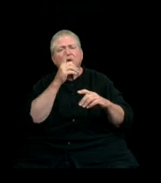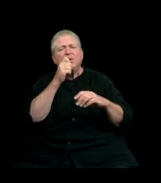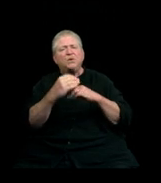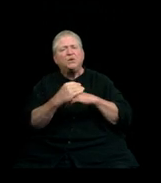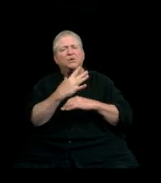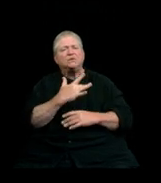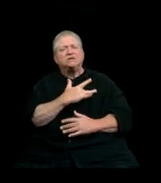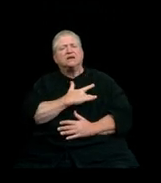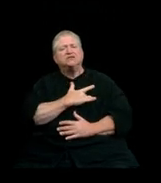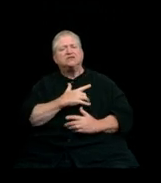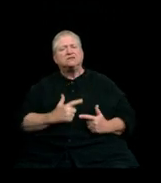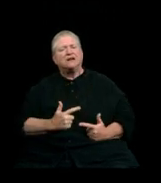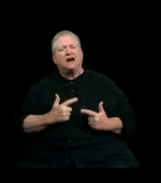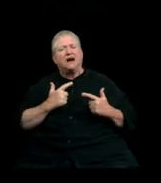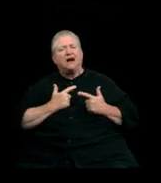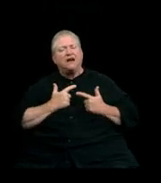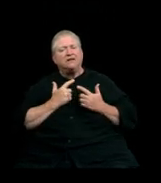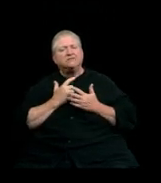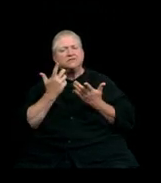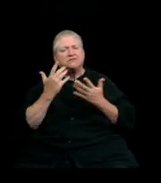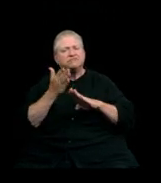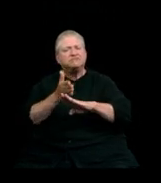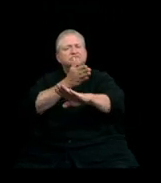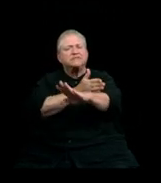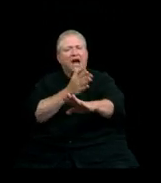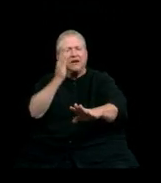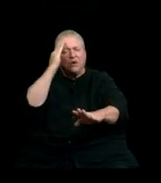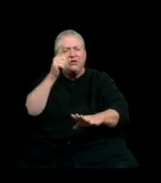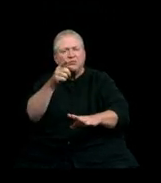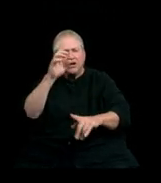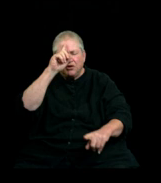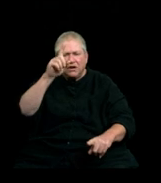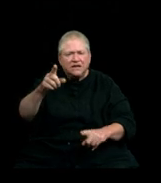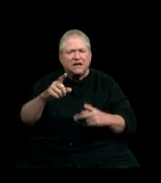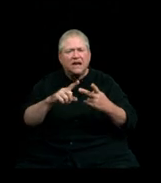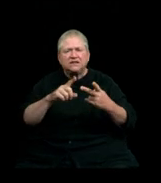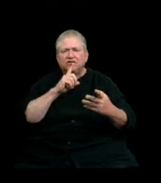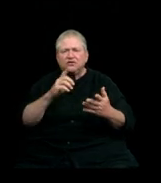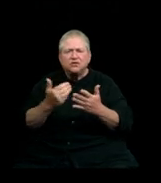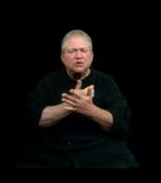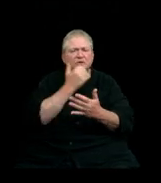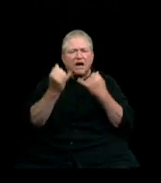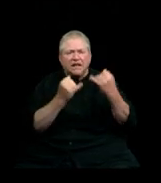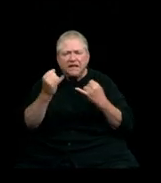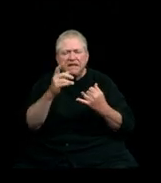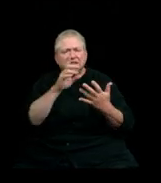I am confident you will bring your intellect, your fresh ideas and your commitment to serve others